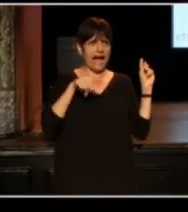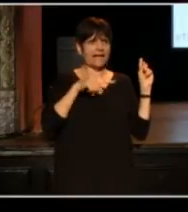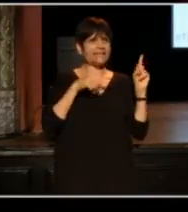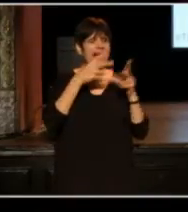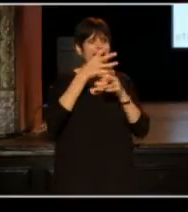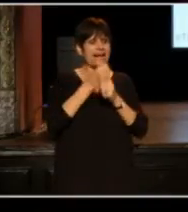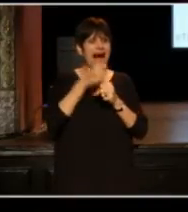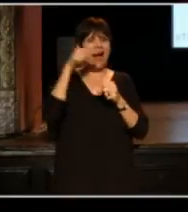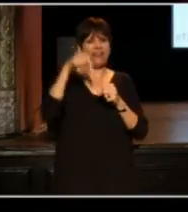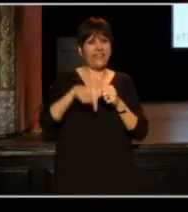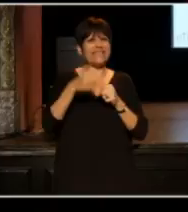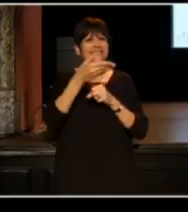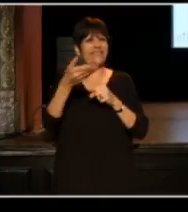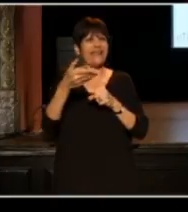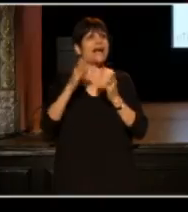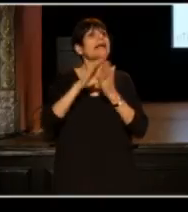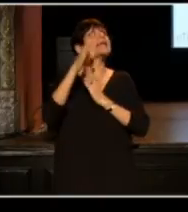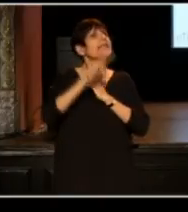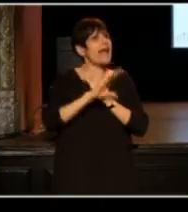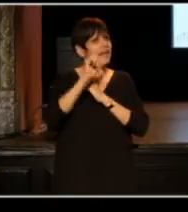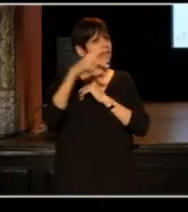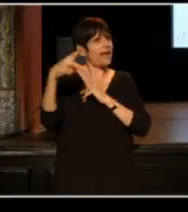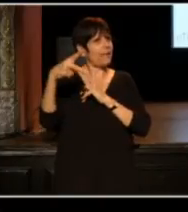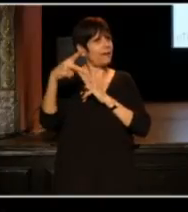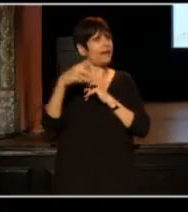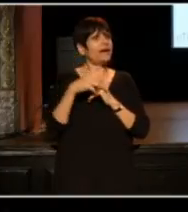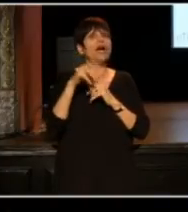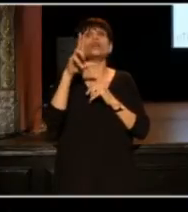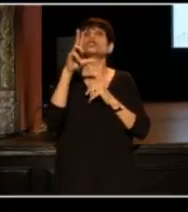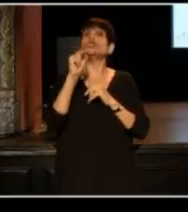Which is a calendar app, they called it a notedativity app.